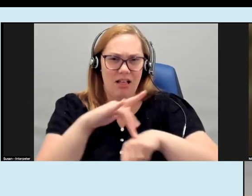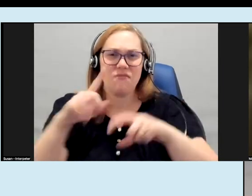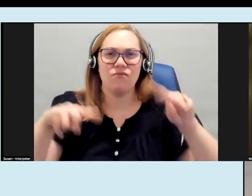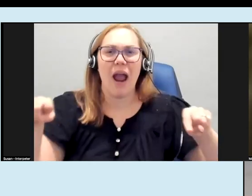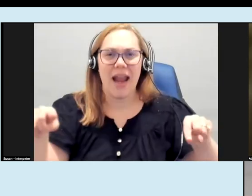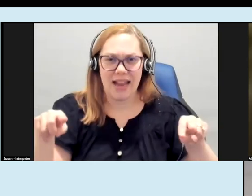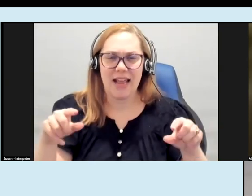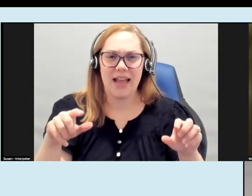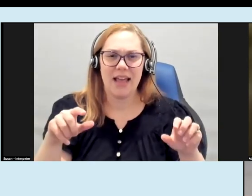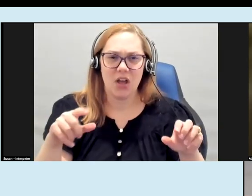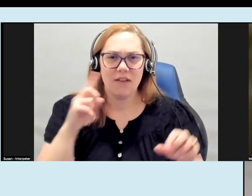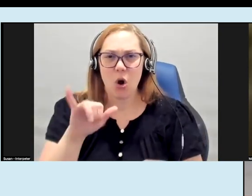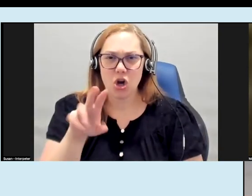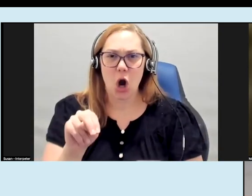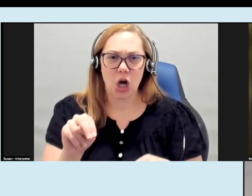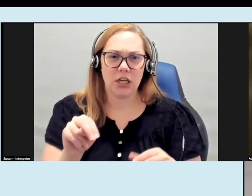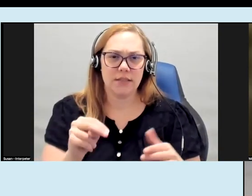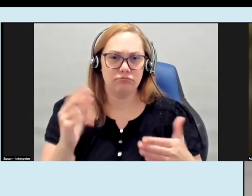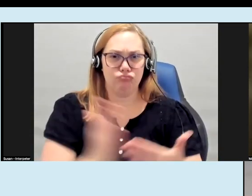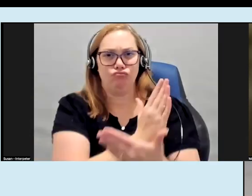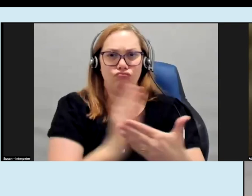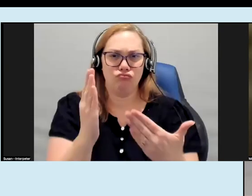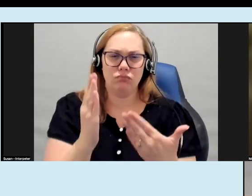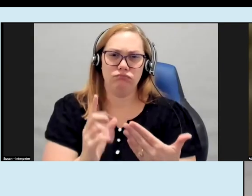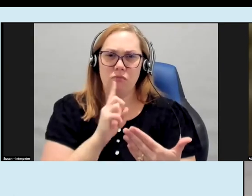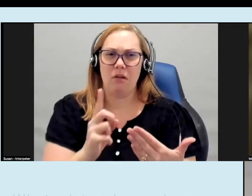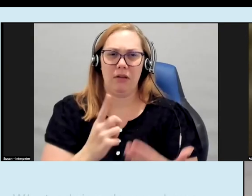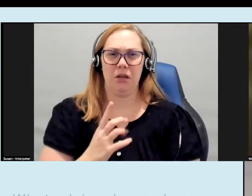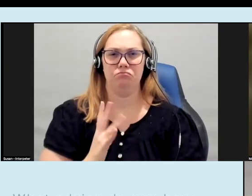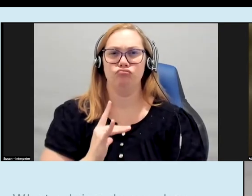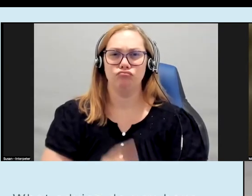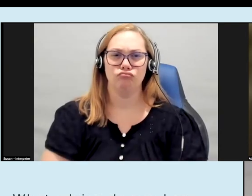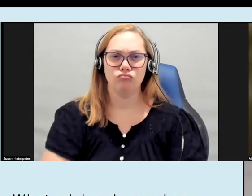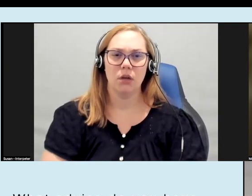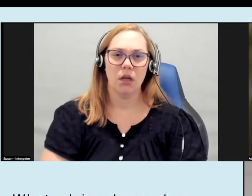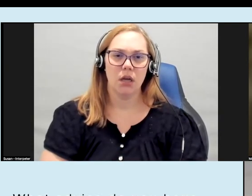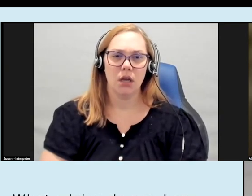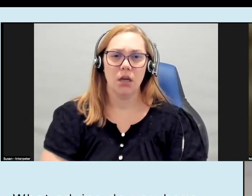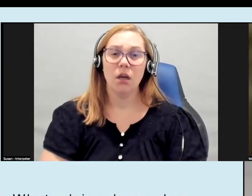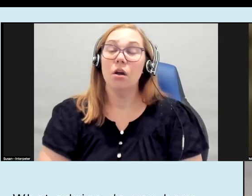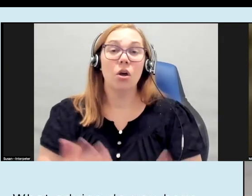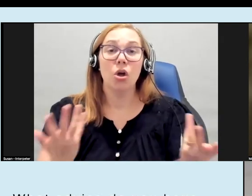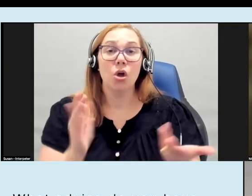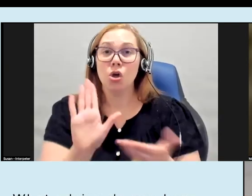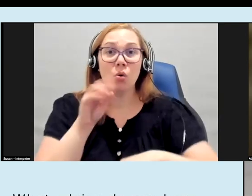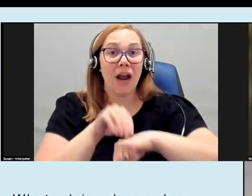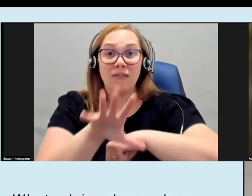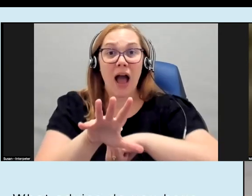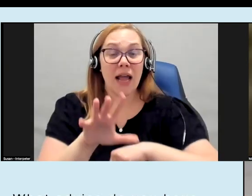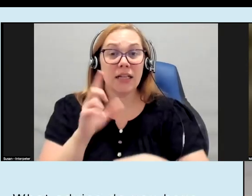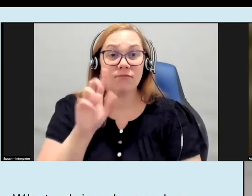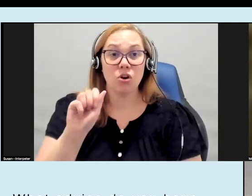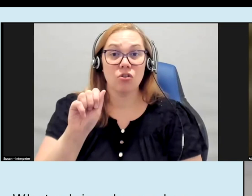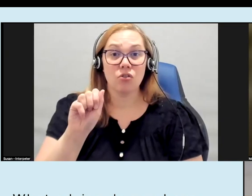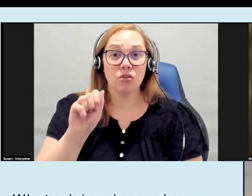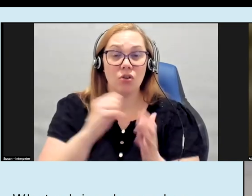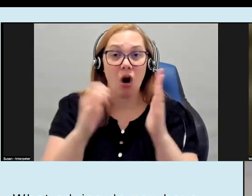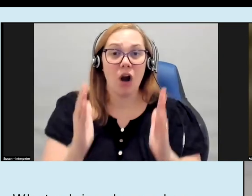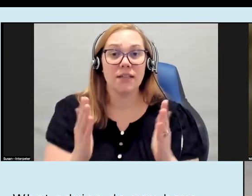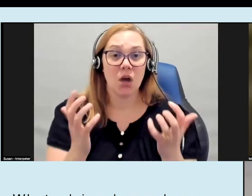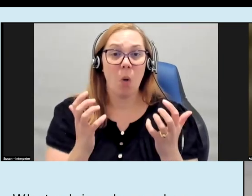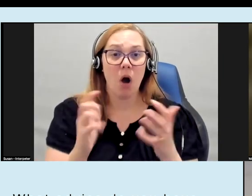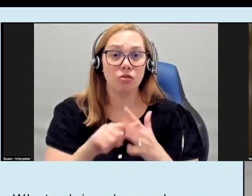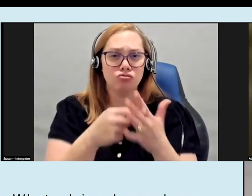is so vast so that's really neat um what advice do you have for artists who uh want to start pursuing